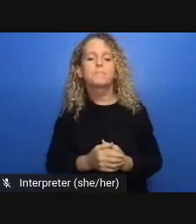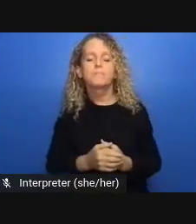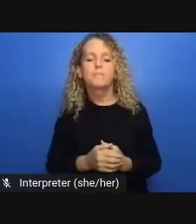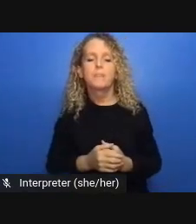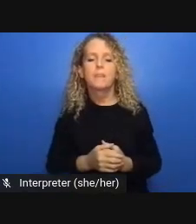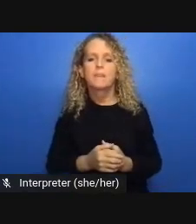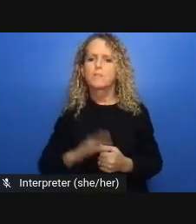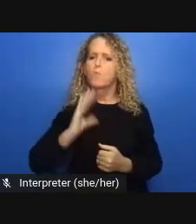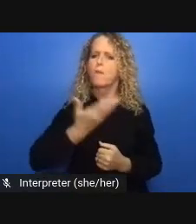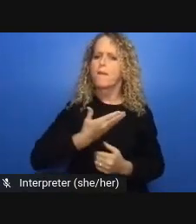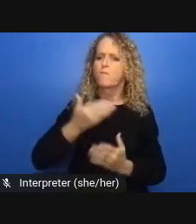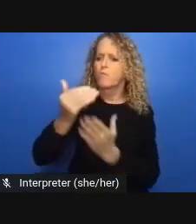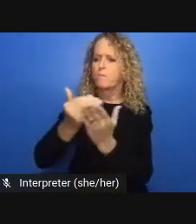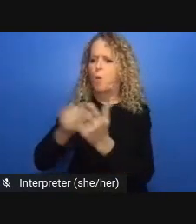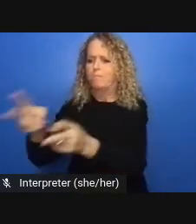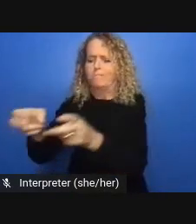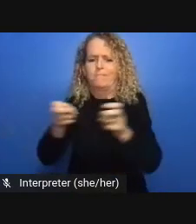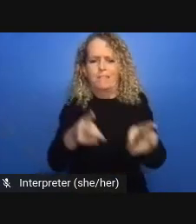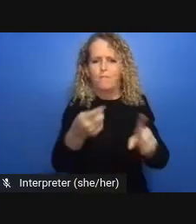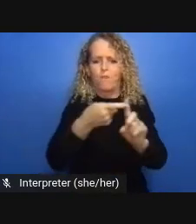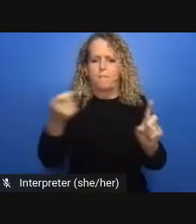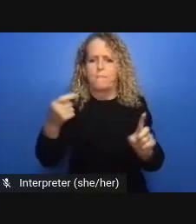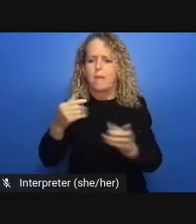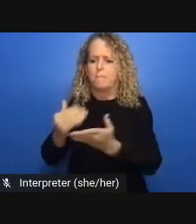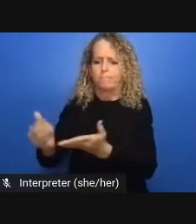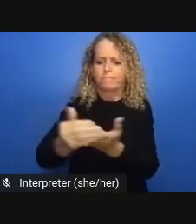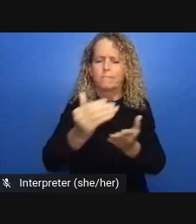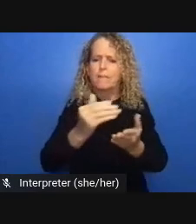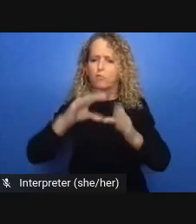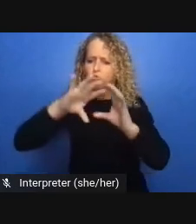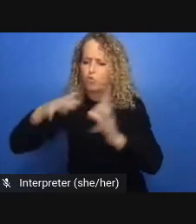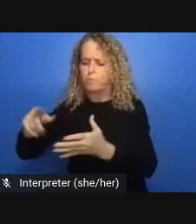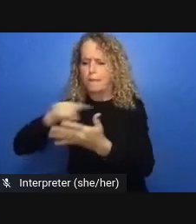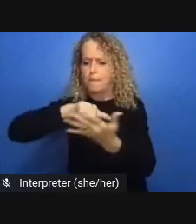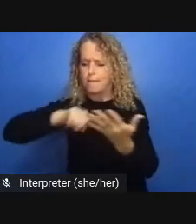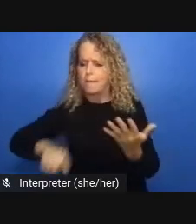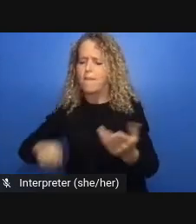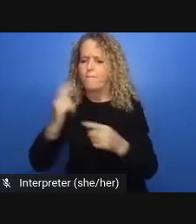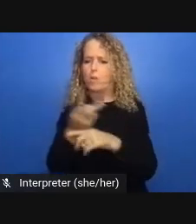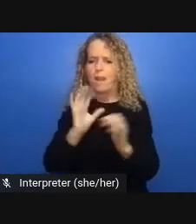focus on long-term care and on jails so that's something we reflect on as well in our report